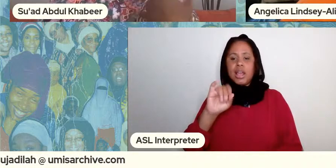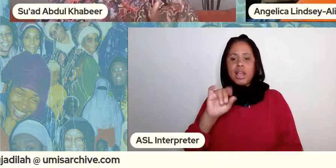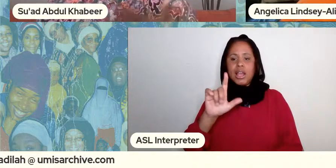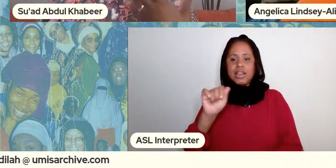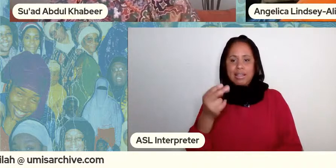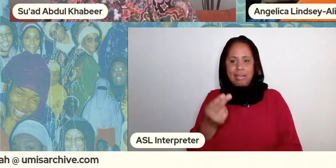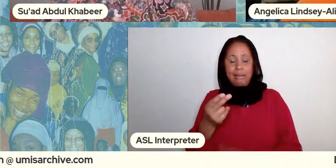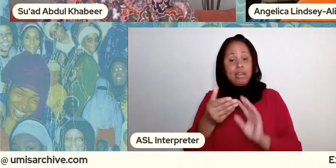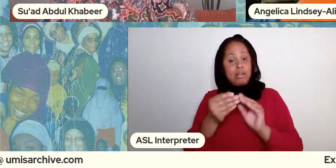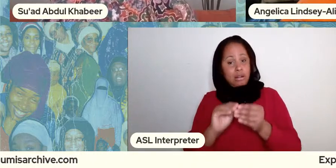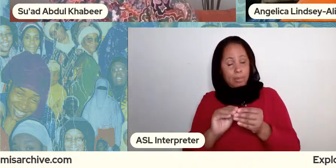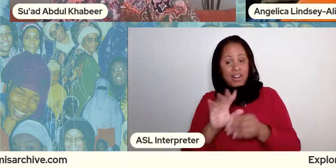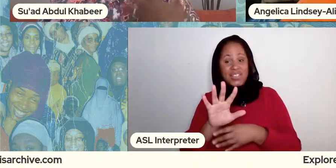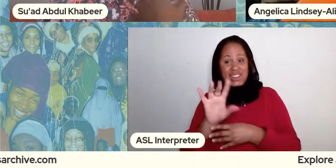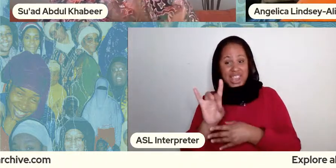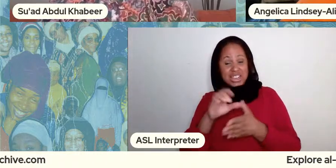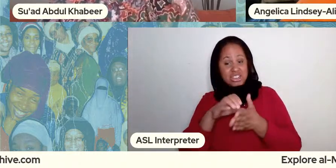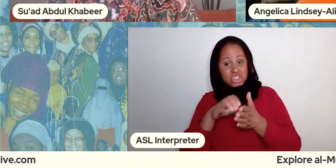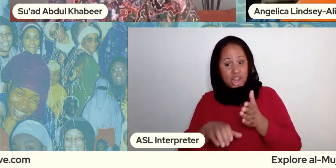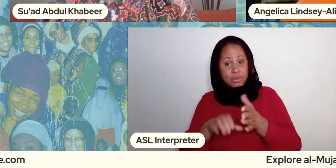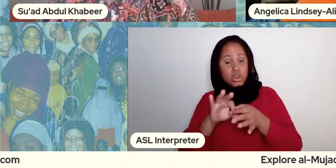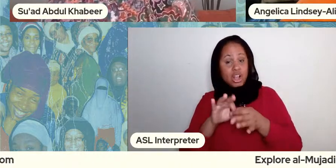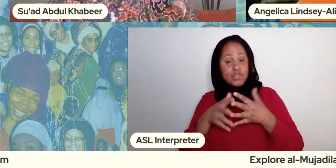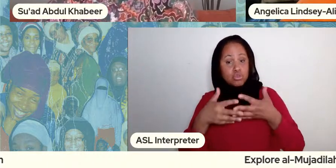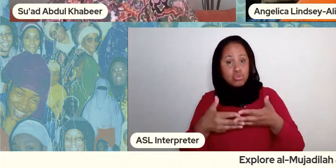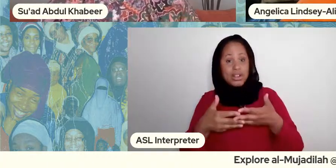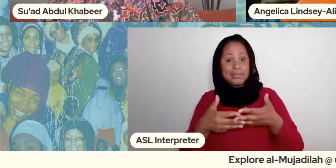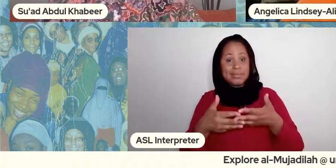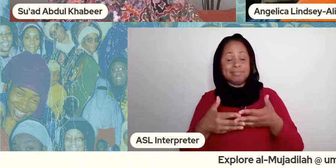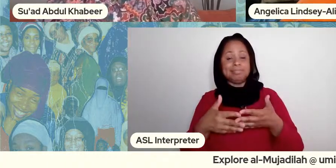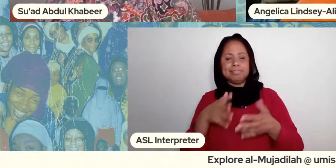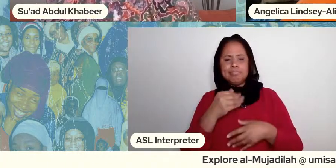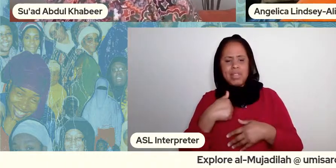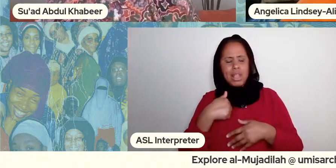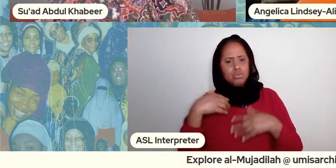this so the background to the sora and why it's called this is because there was a woman she was